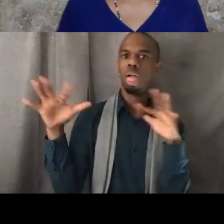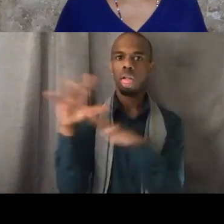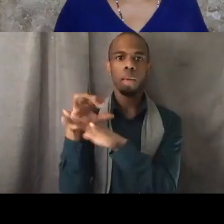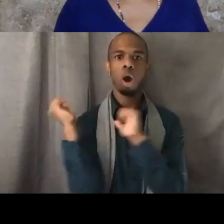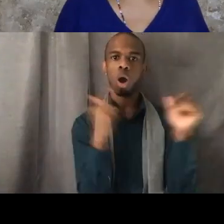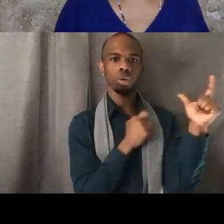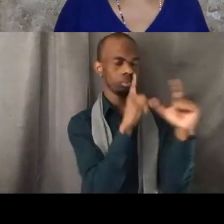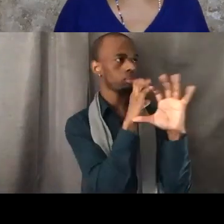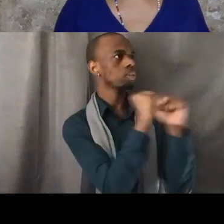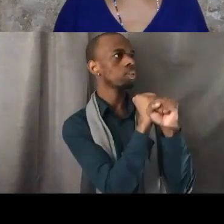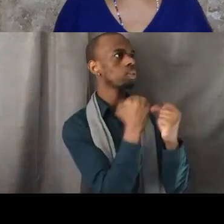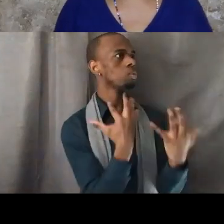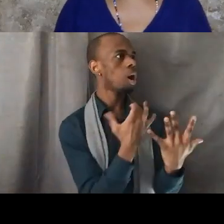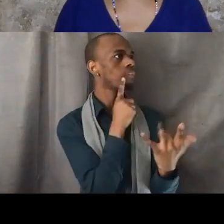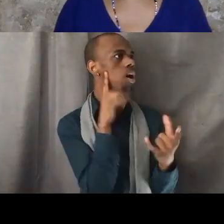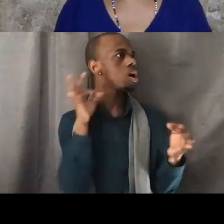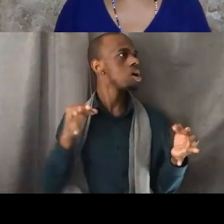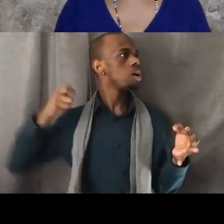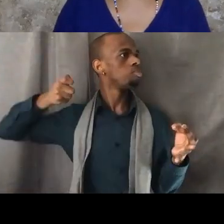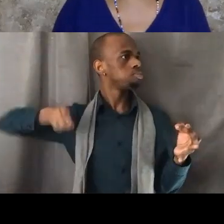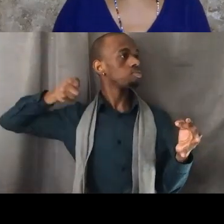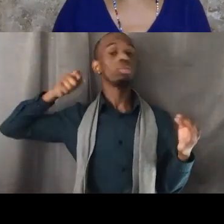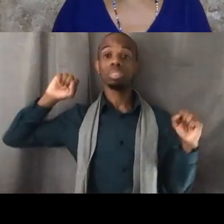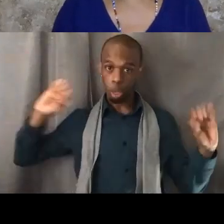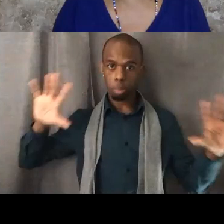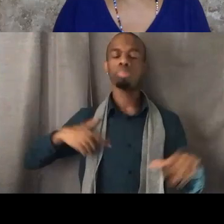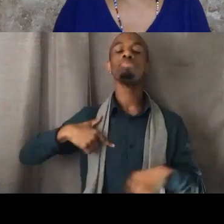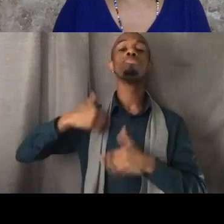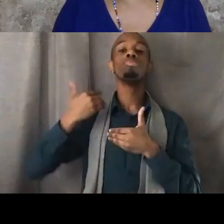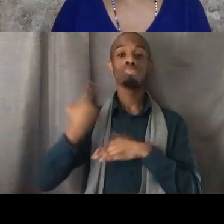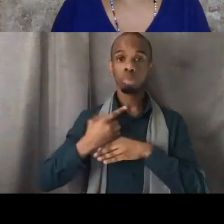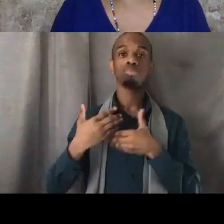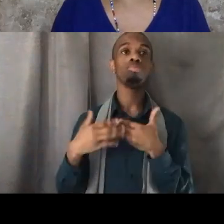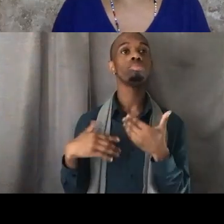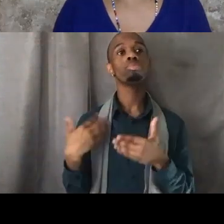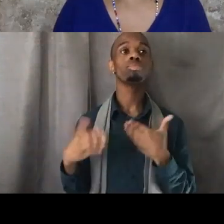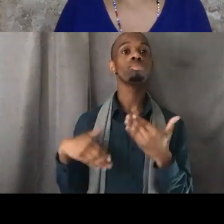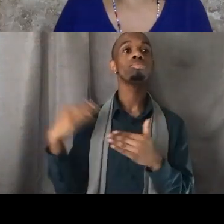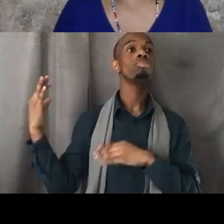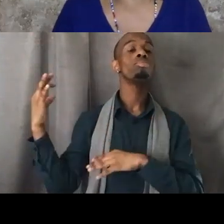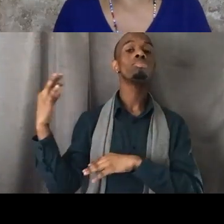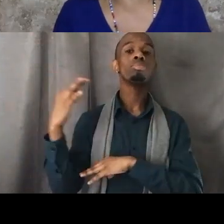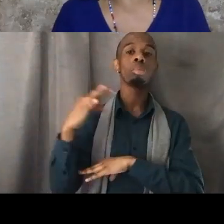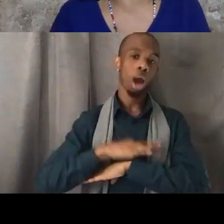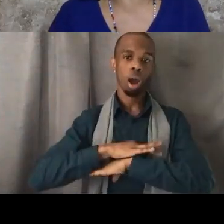And as evening began to fall in Los Angeles it was nighttime in Florida where the trial was taking